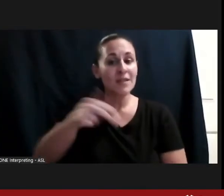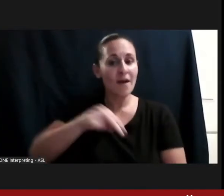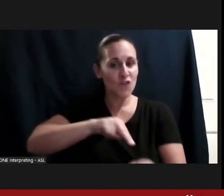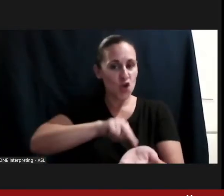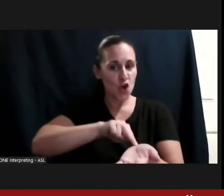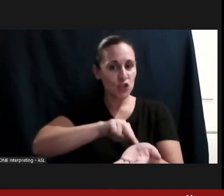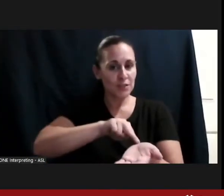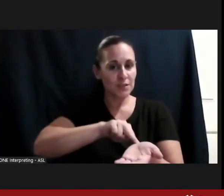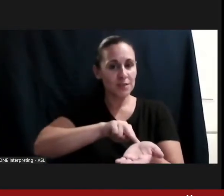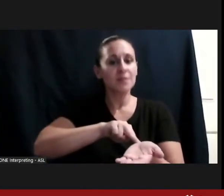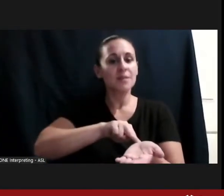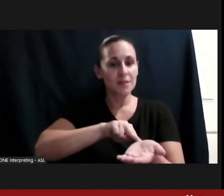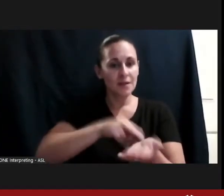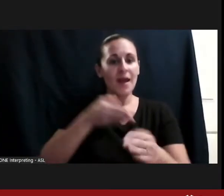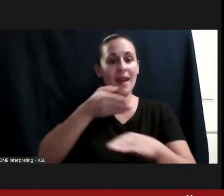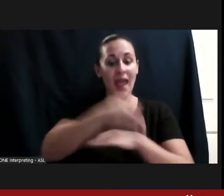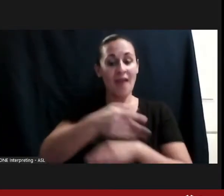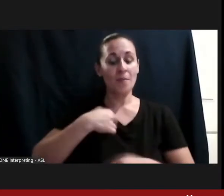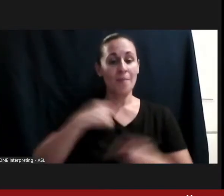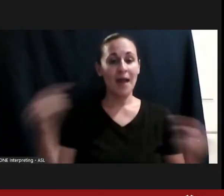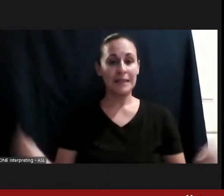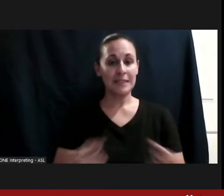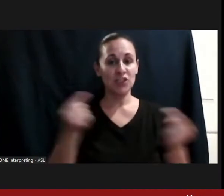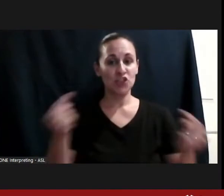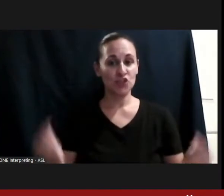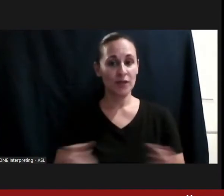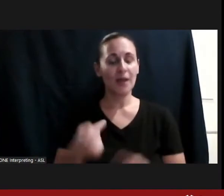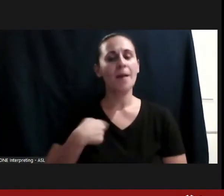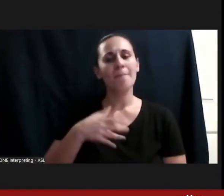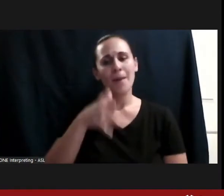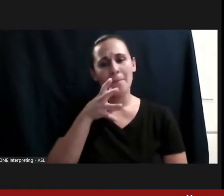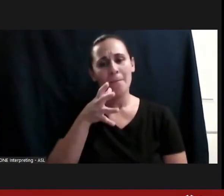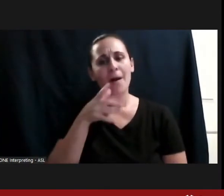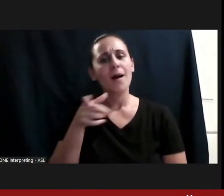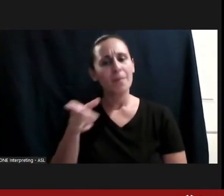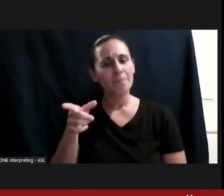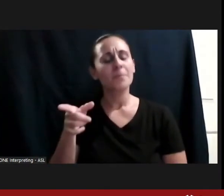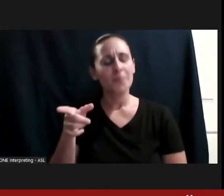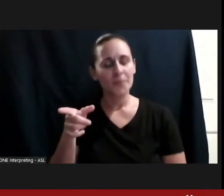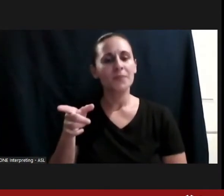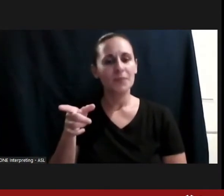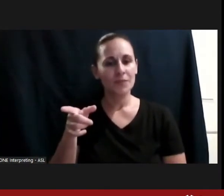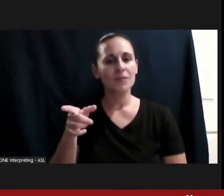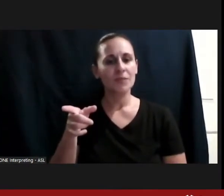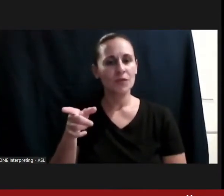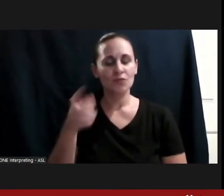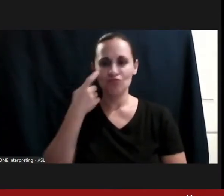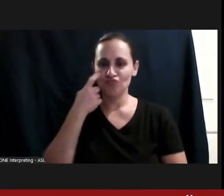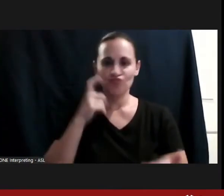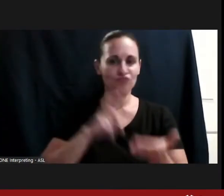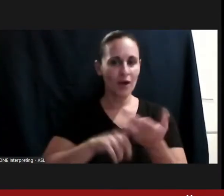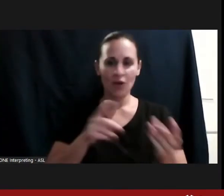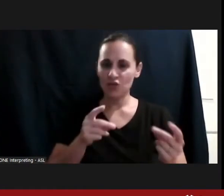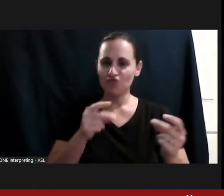after my injury she was the one who really quickly recognized that I was still the same kid,